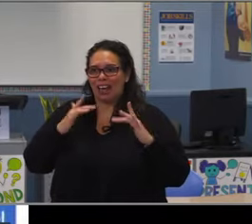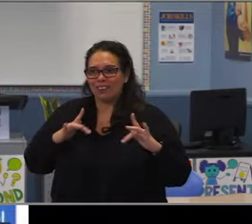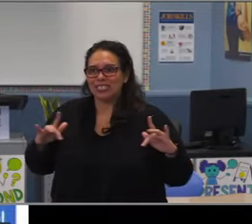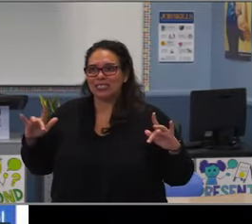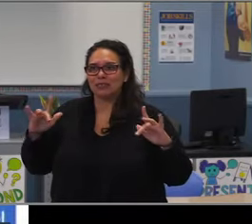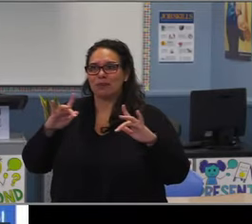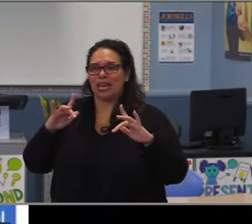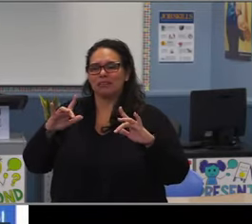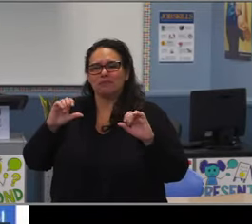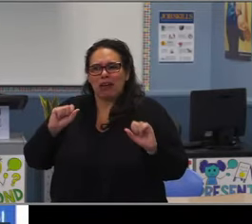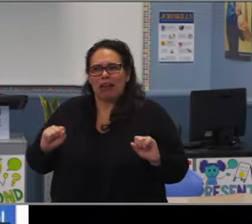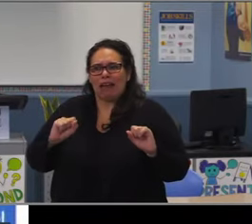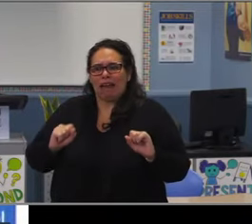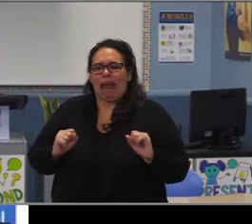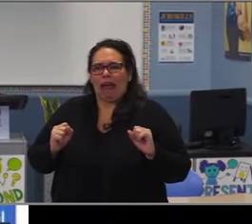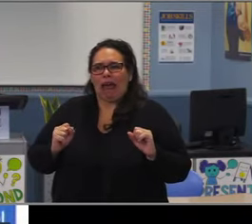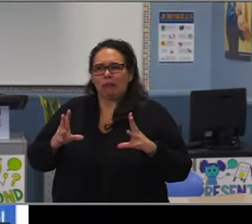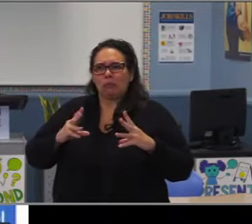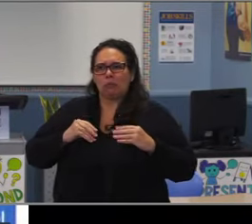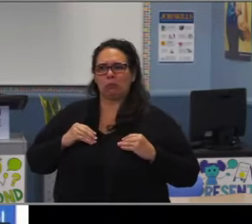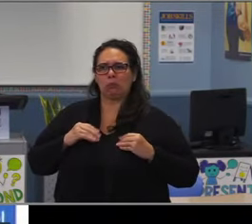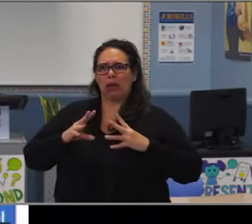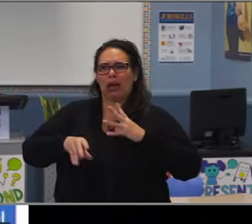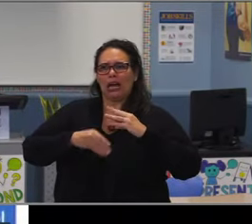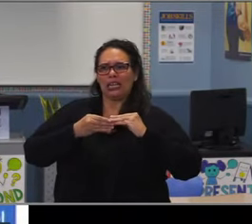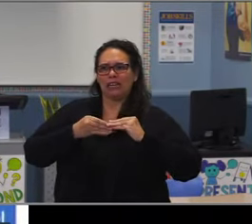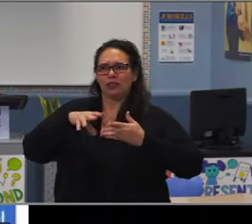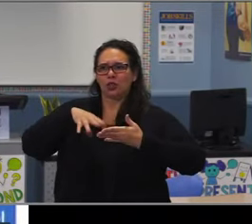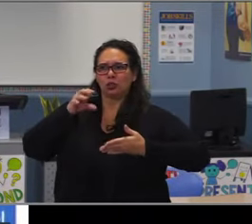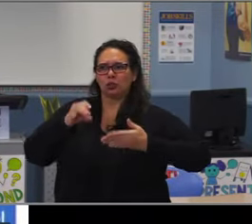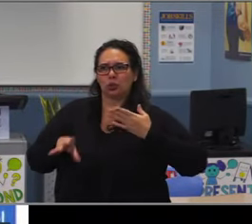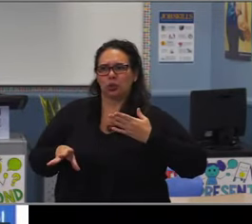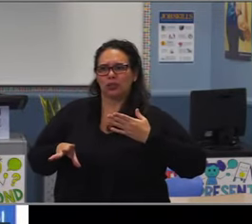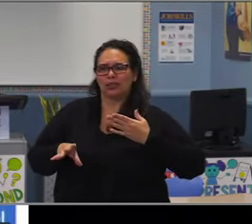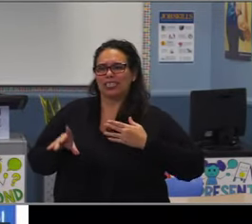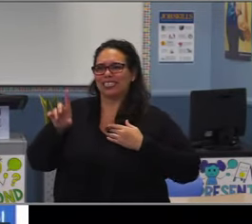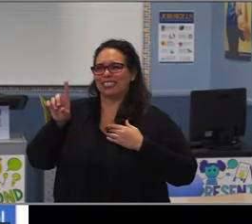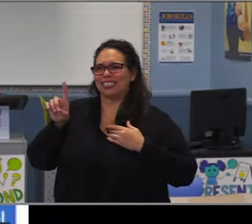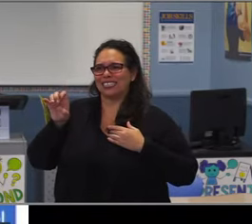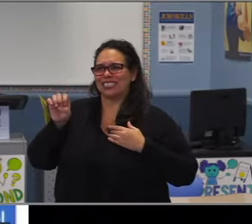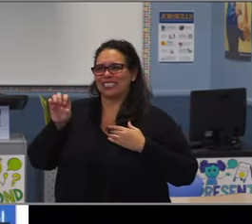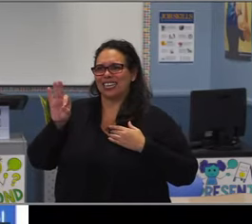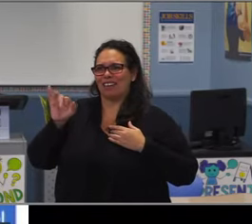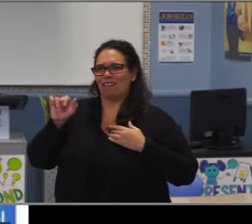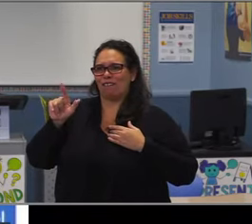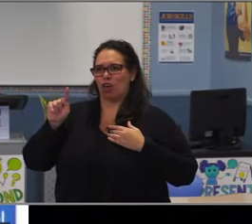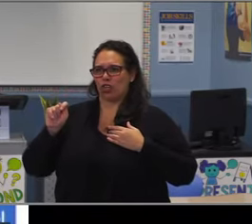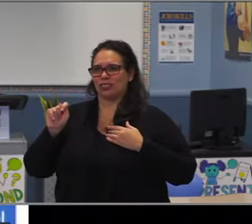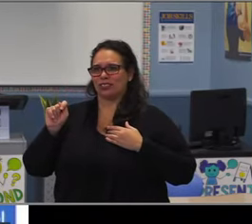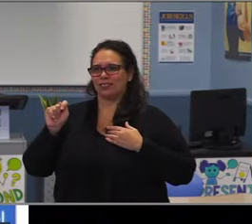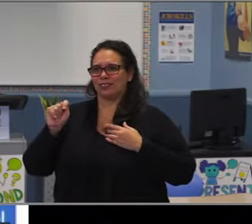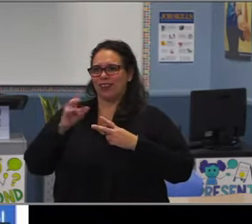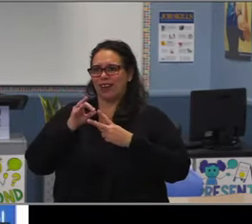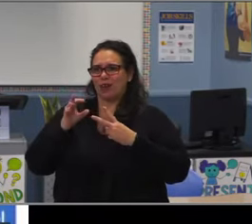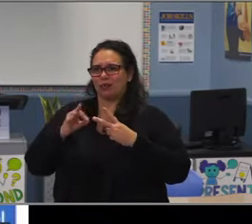and feeling overwhelmed by big environments, some of our middle schools are 14, 1500 kids.